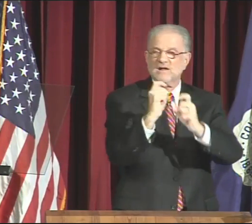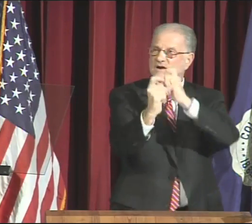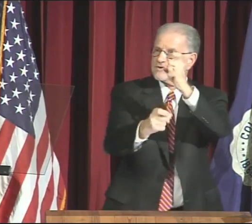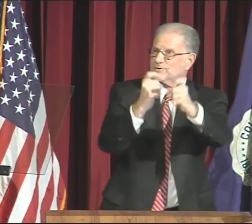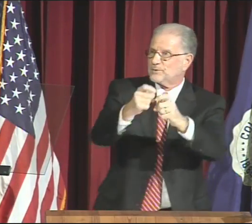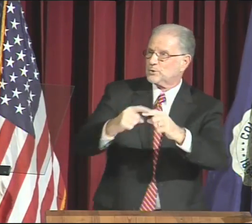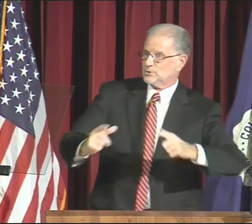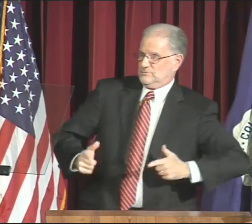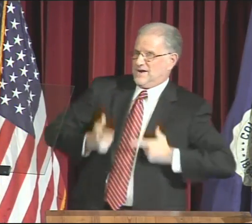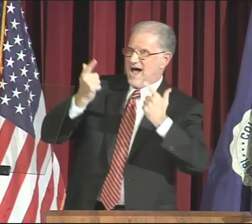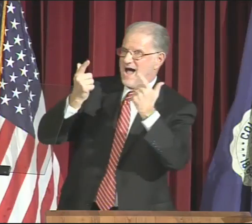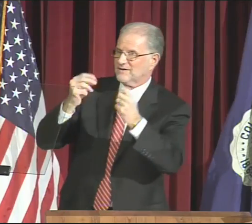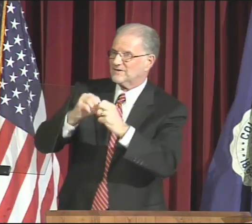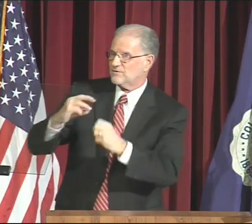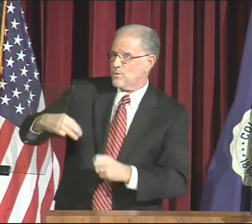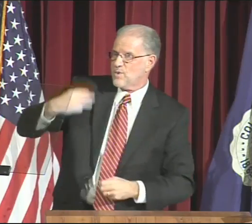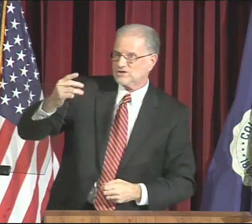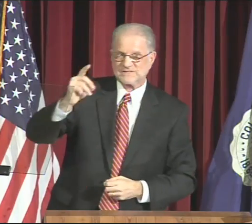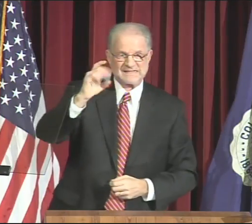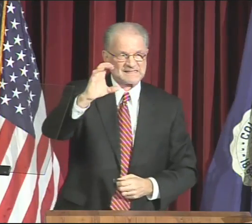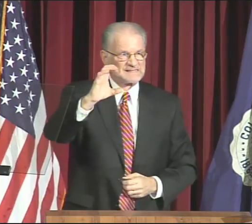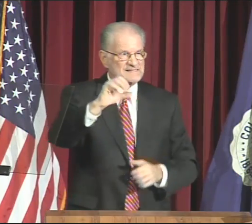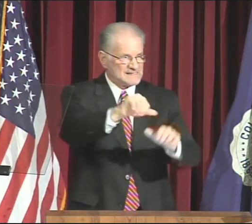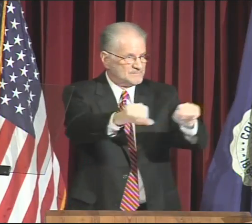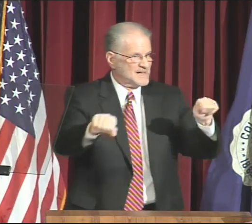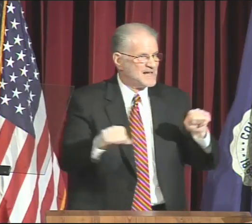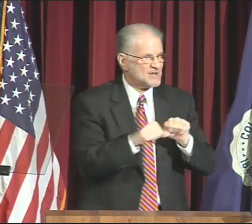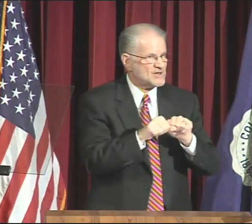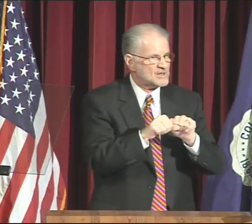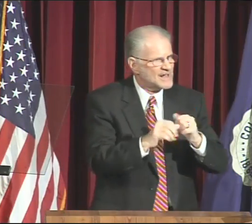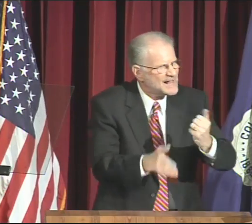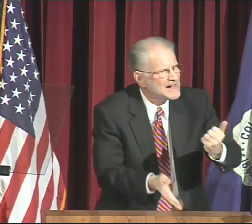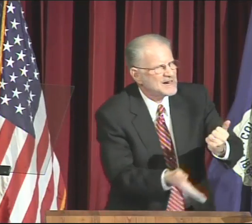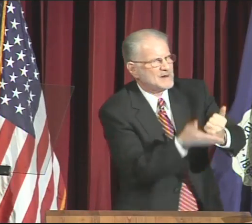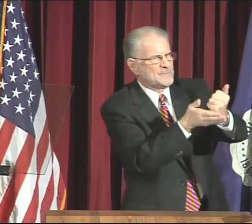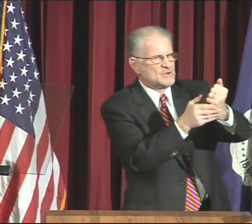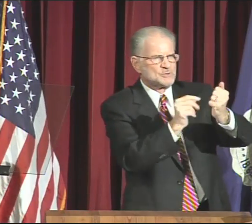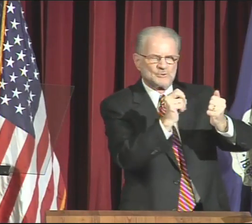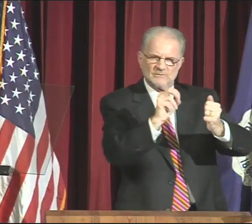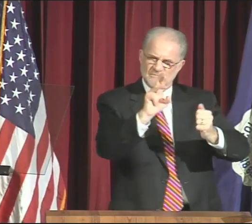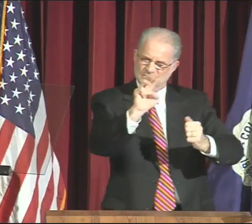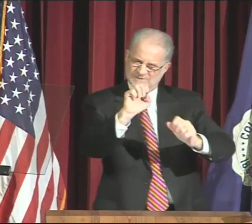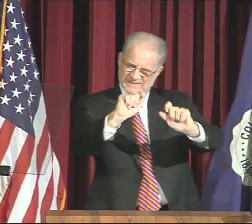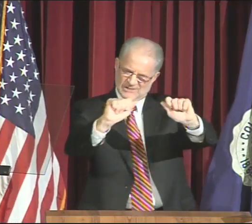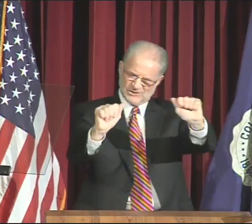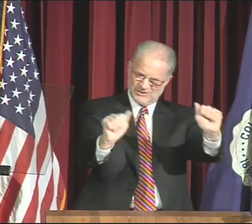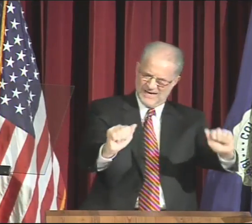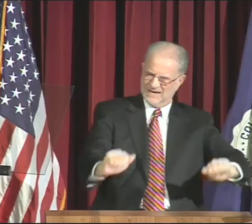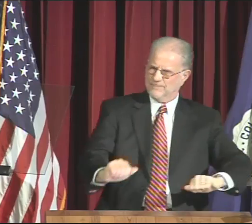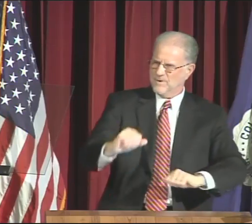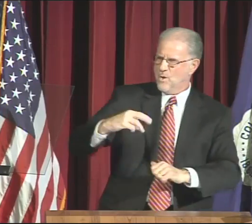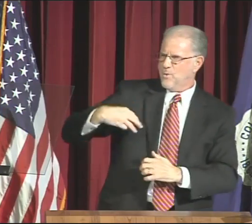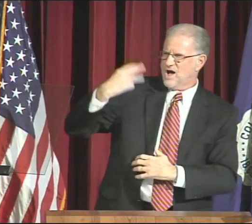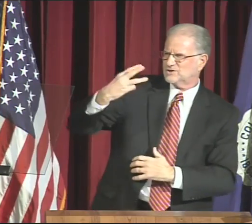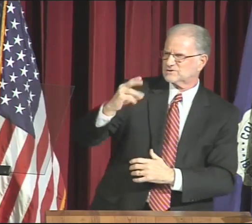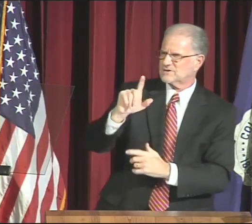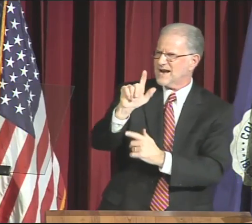as a strong and viable contributor to life in the Washington DC area,